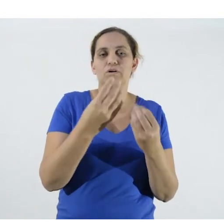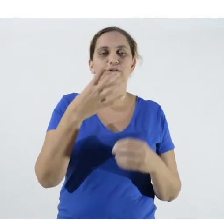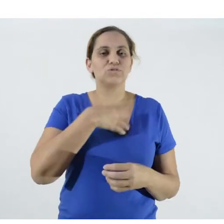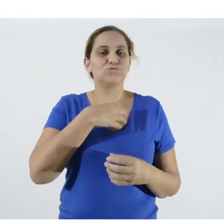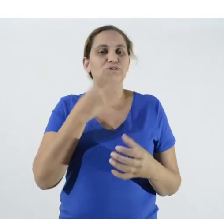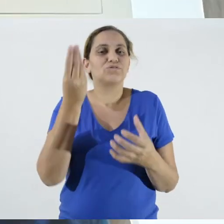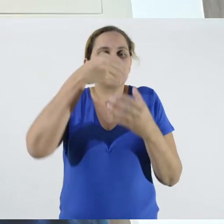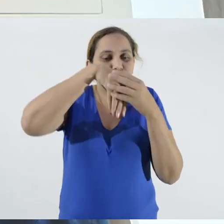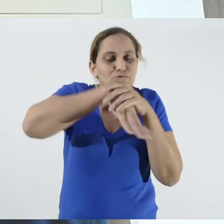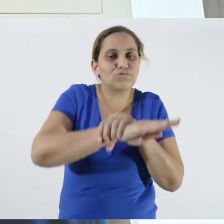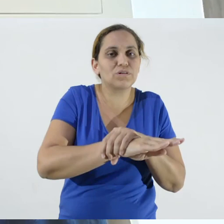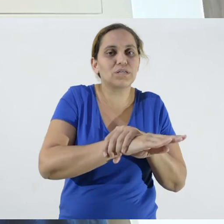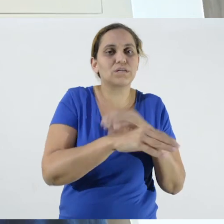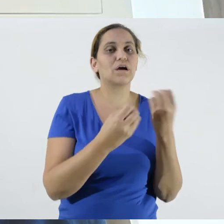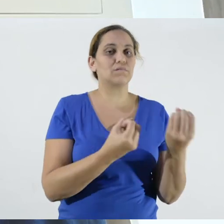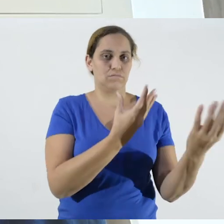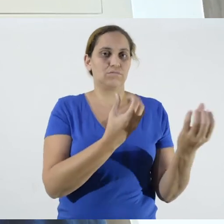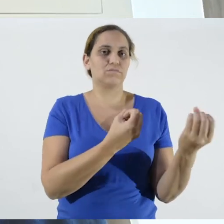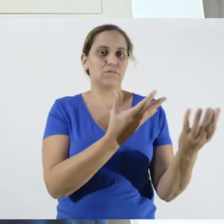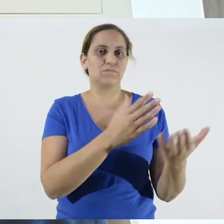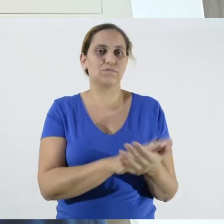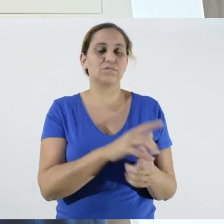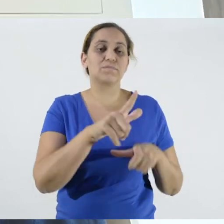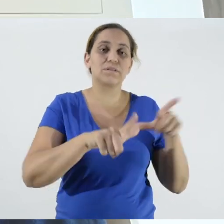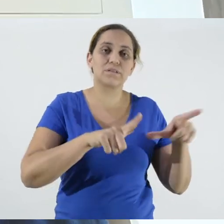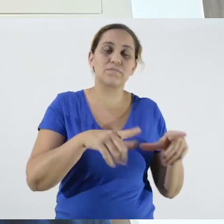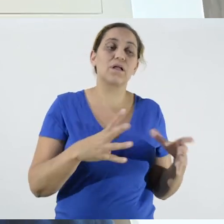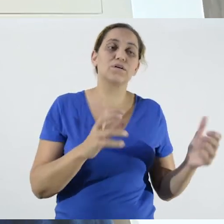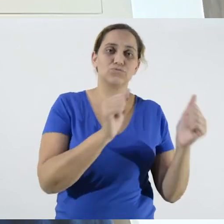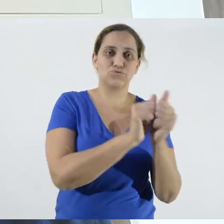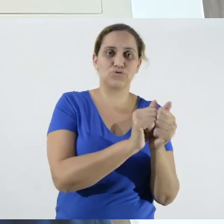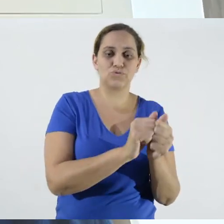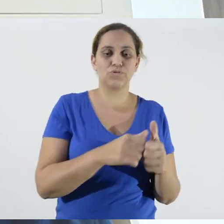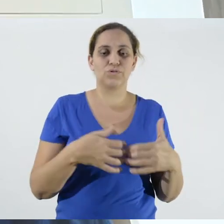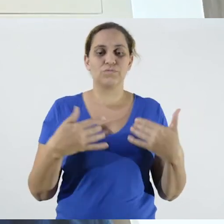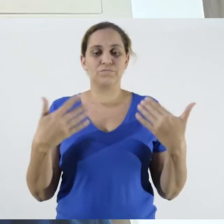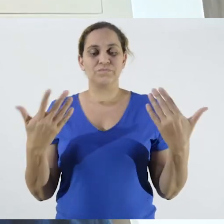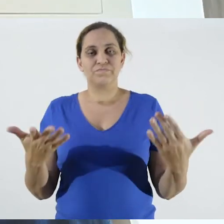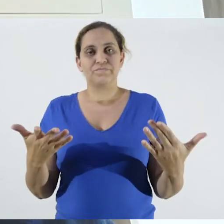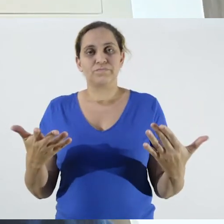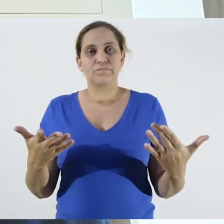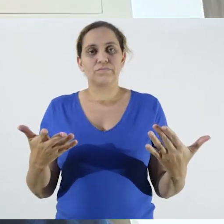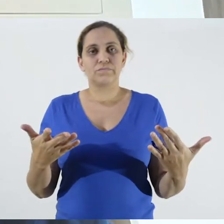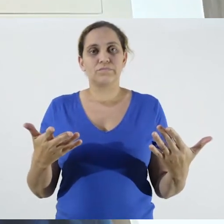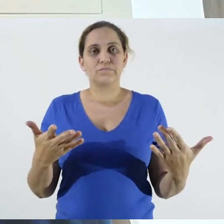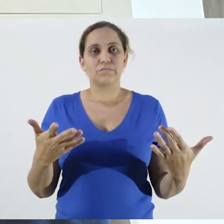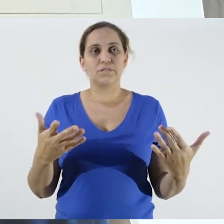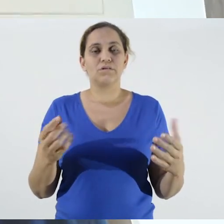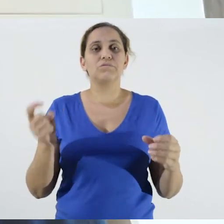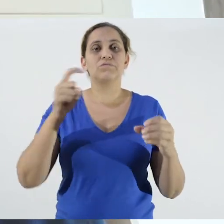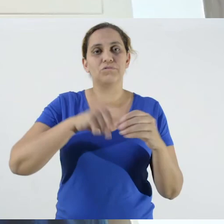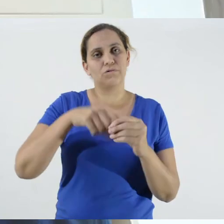information, to work with it. However, for this,